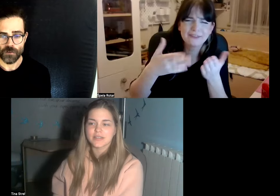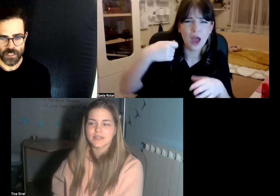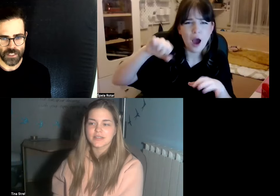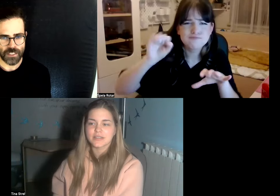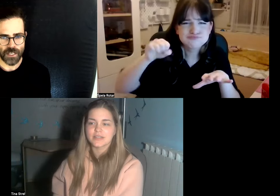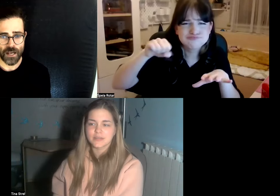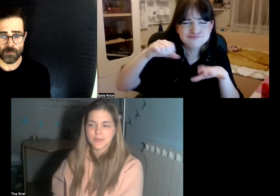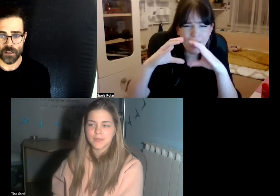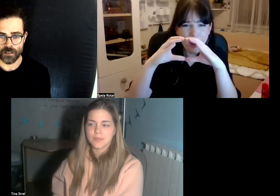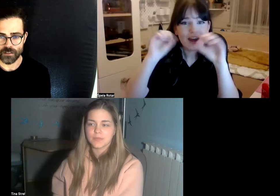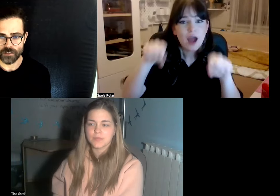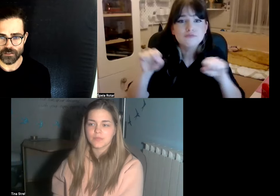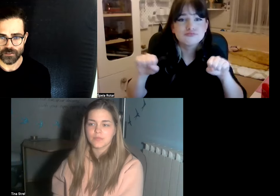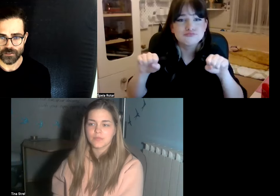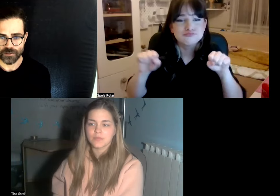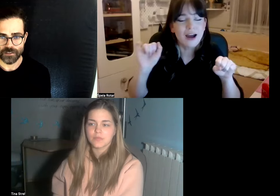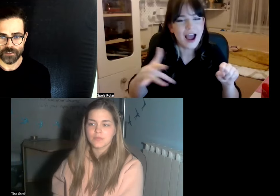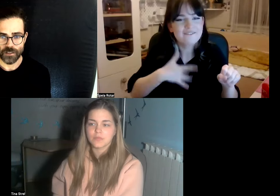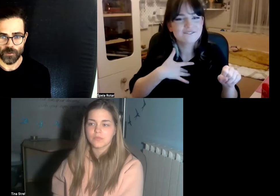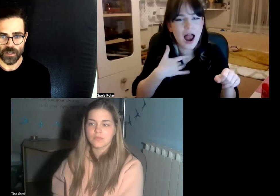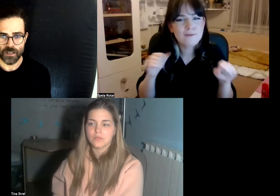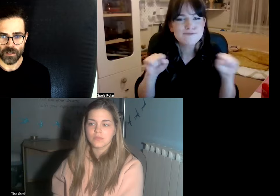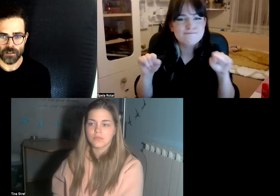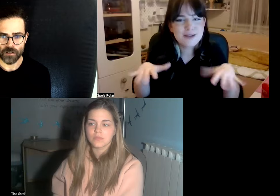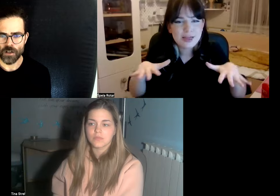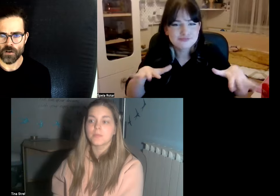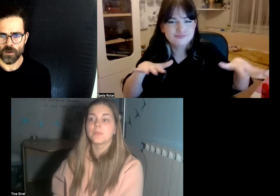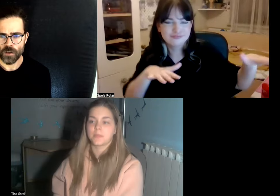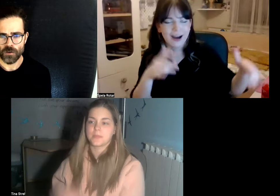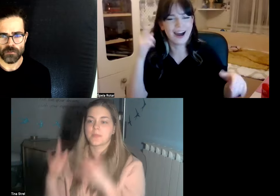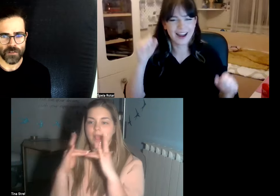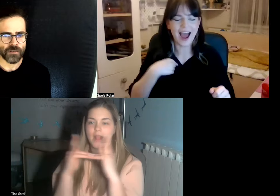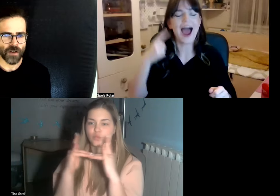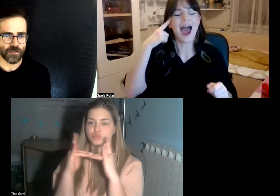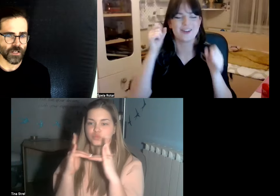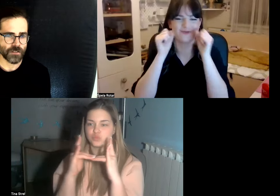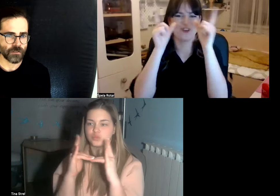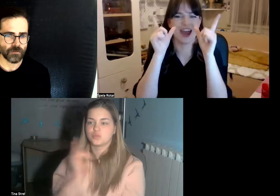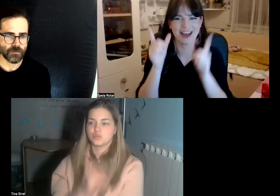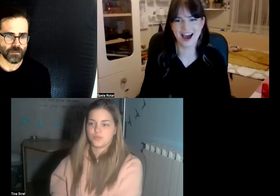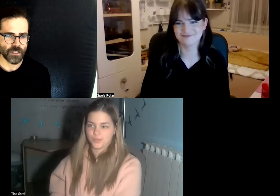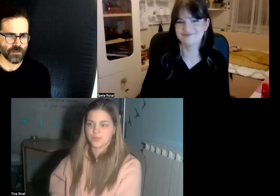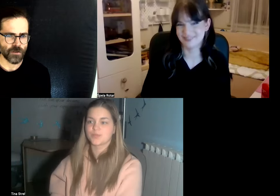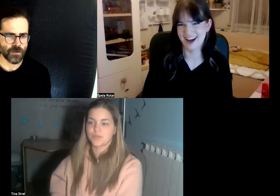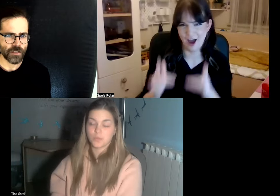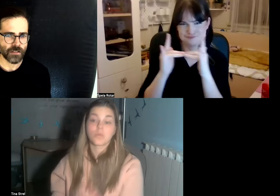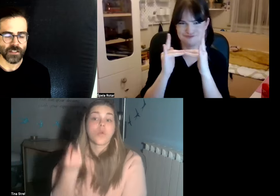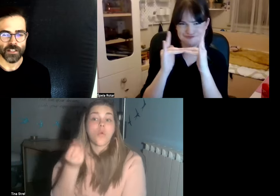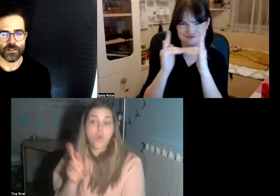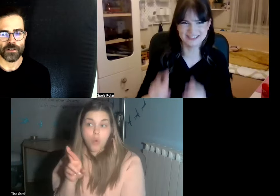for instance alarm clocks we can you know we can feel the vibration just to arrive